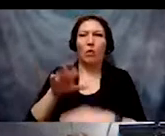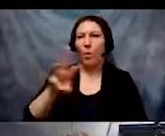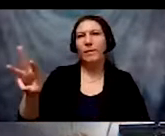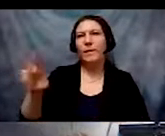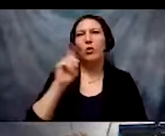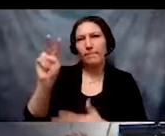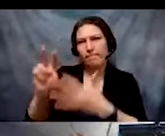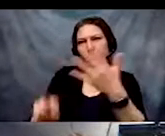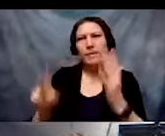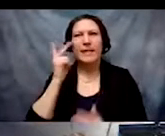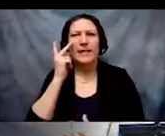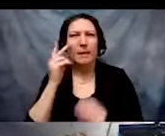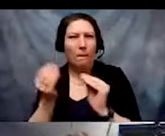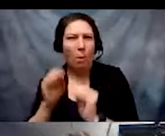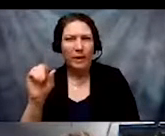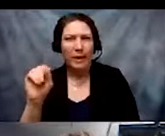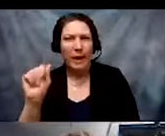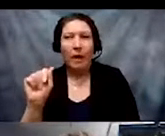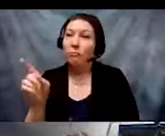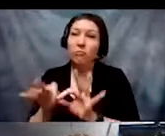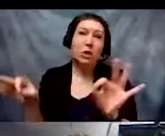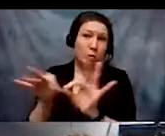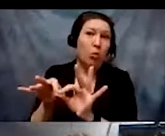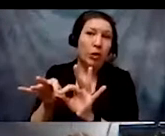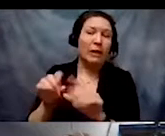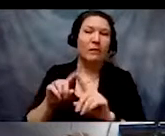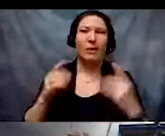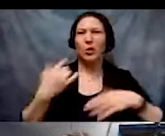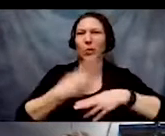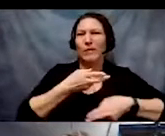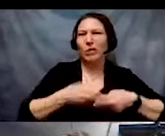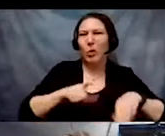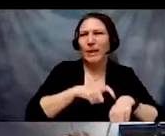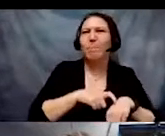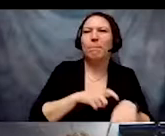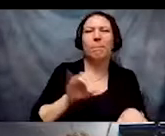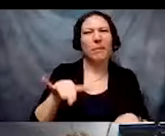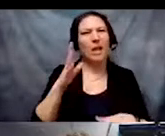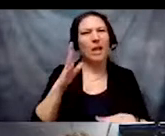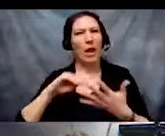Because I think it's important information to have. I just didn't have time to show you how